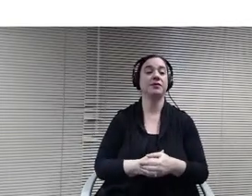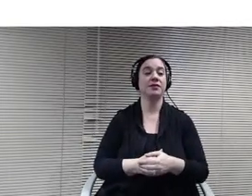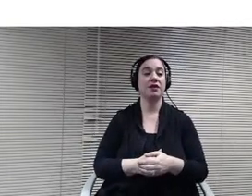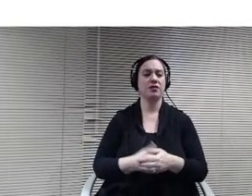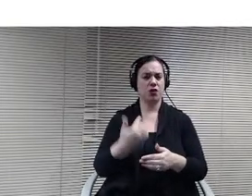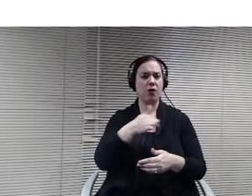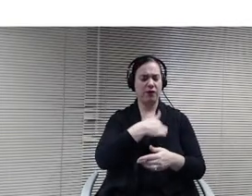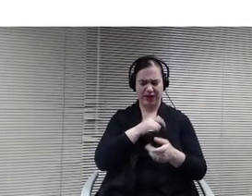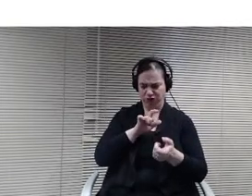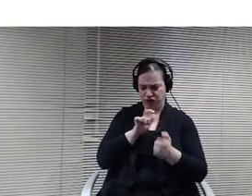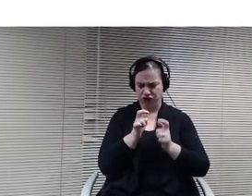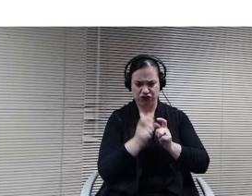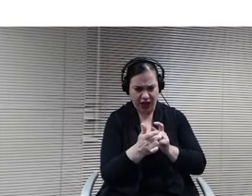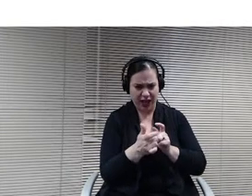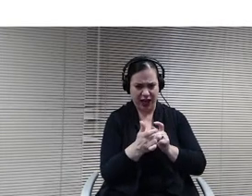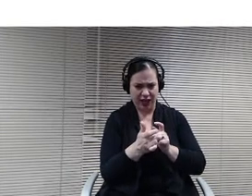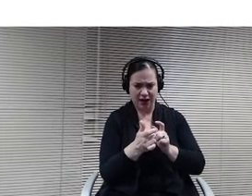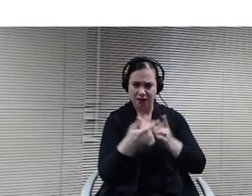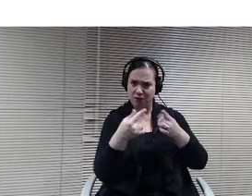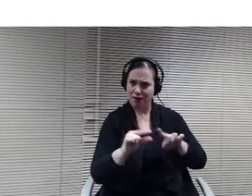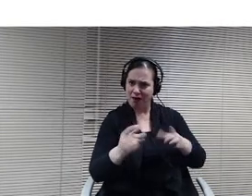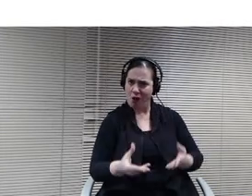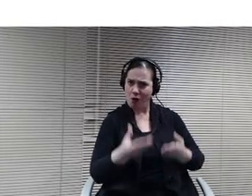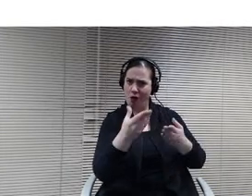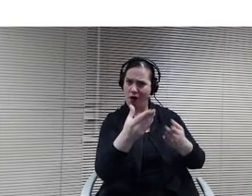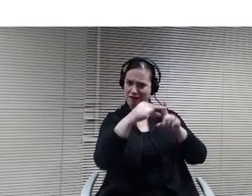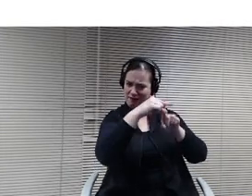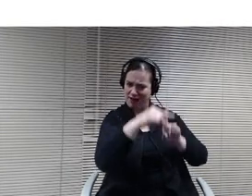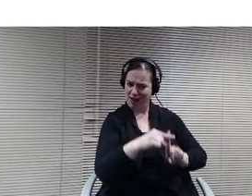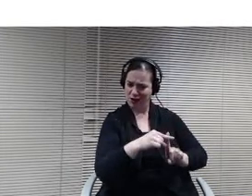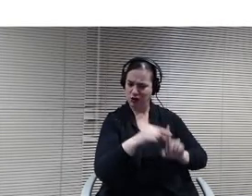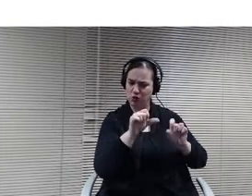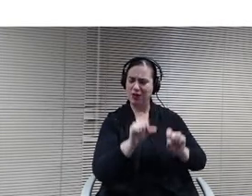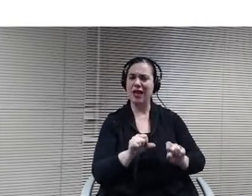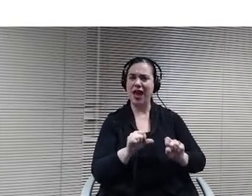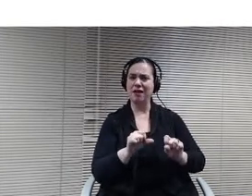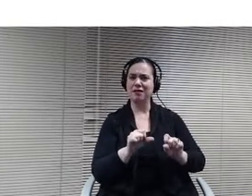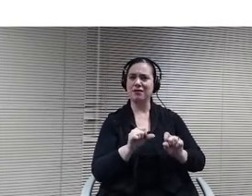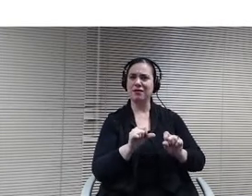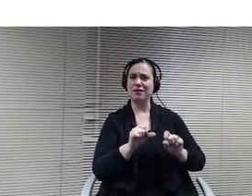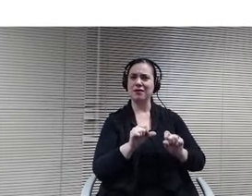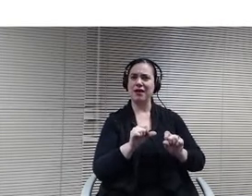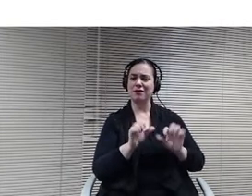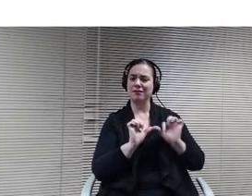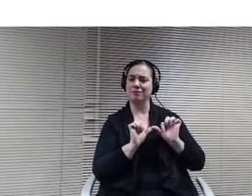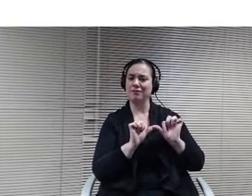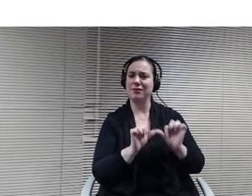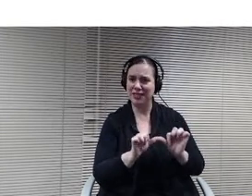offered some advantages that we can look at in the future when we're back to a typical school year. Maybe these are some